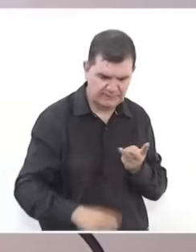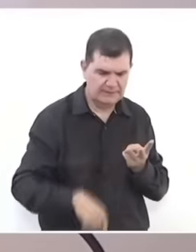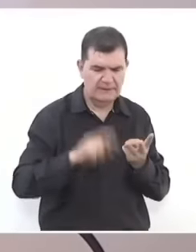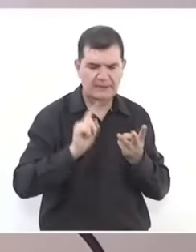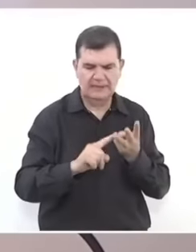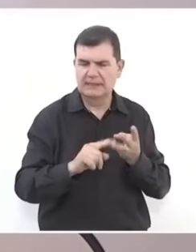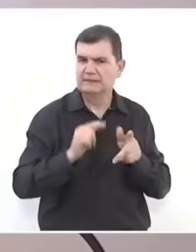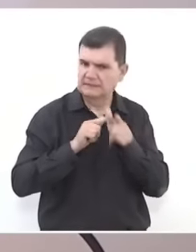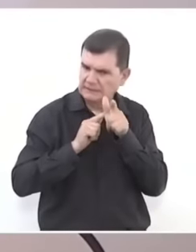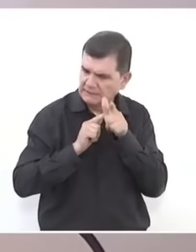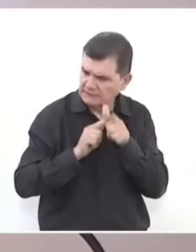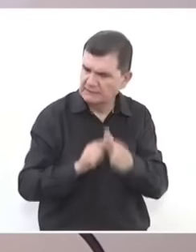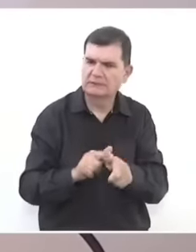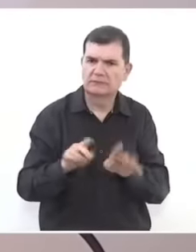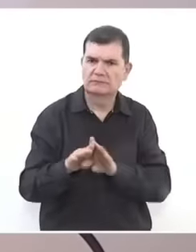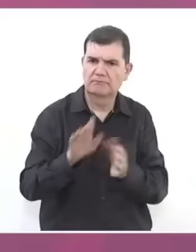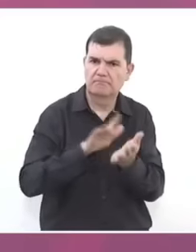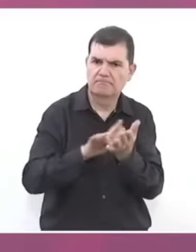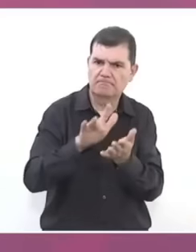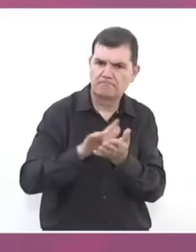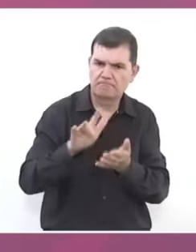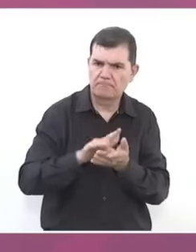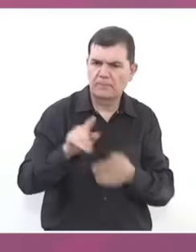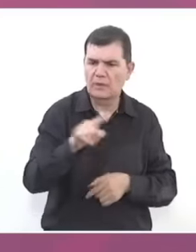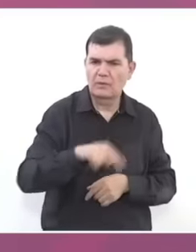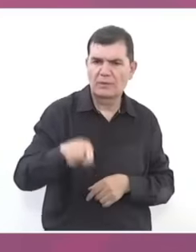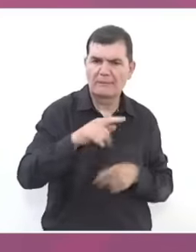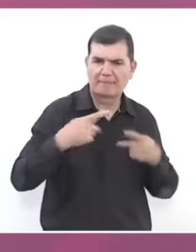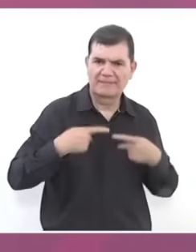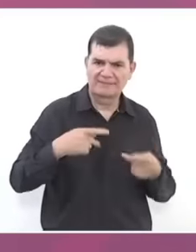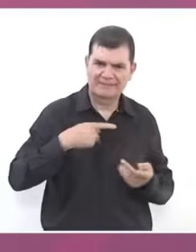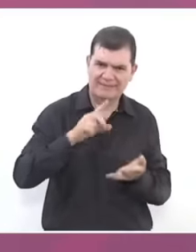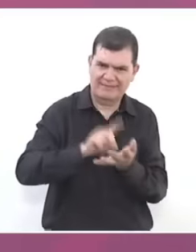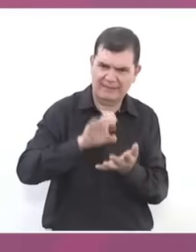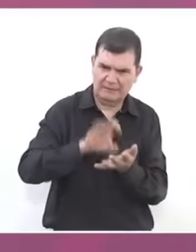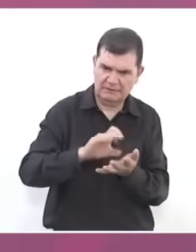continue with the support for people with disabilities